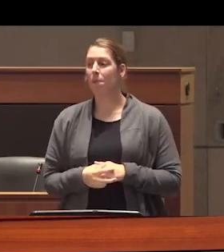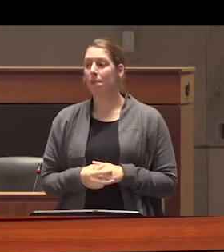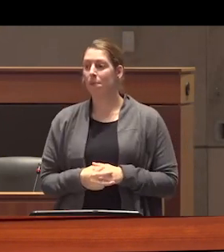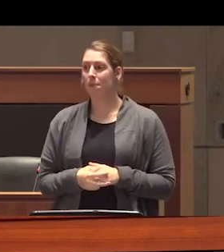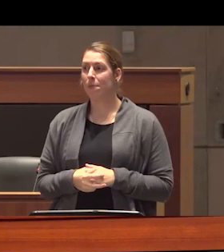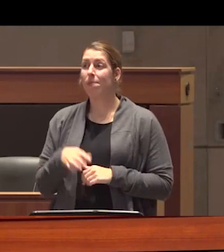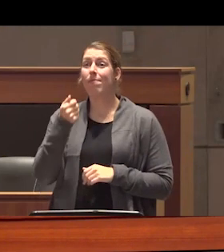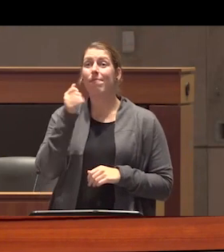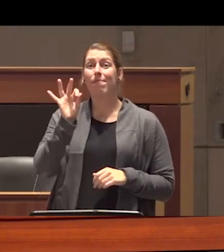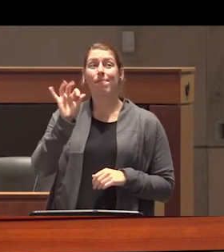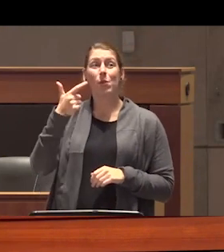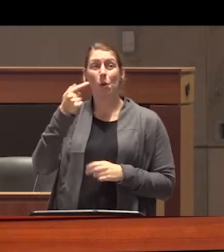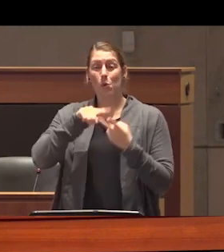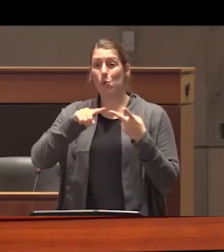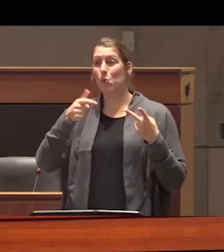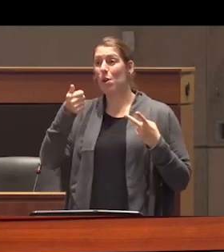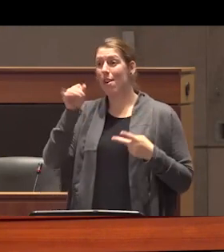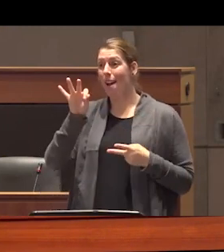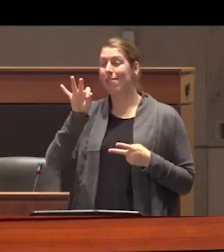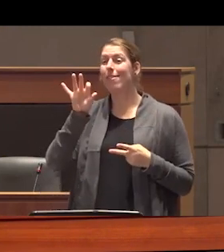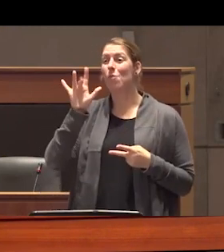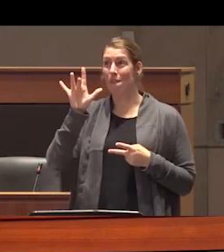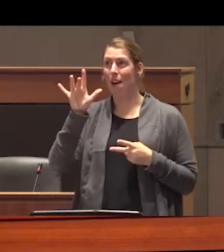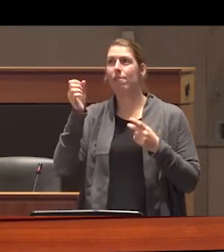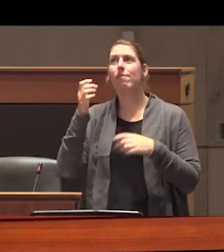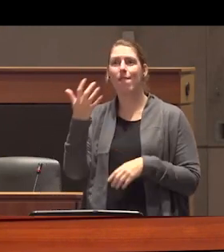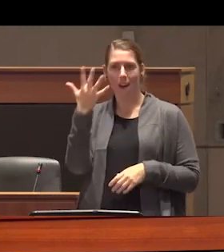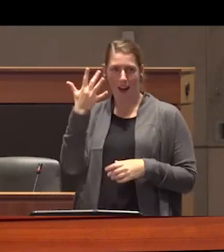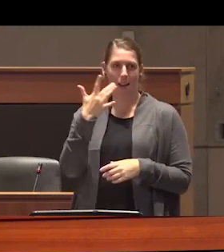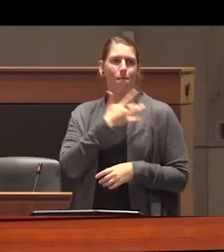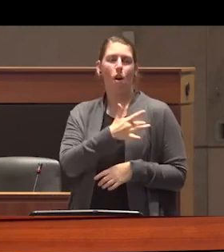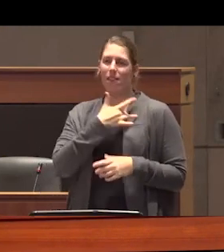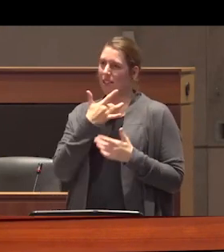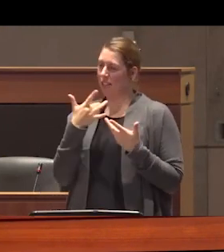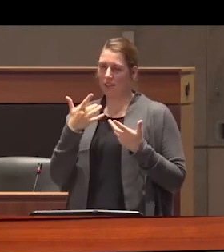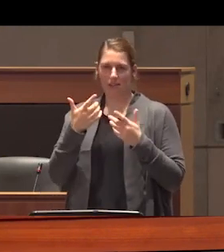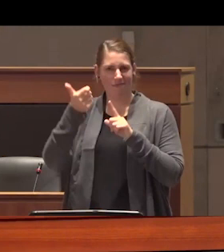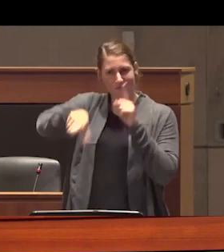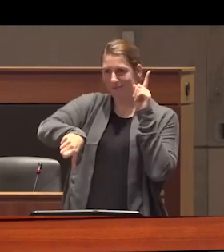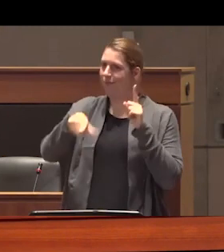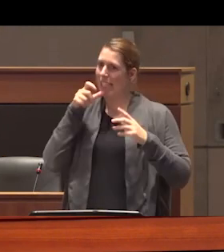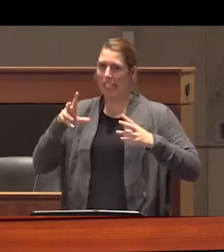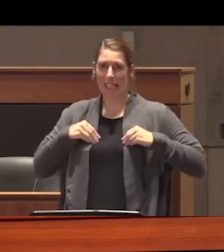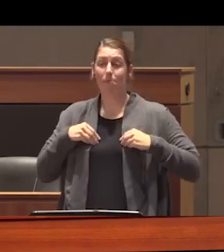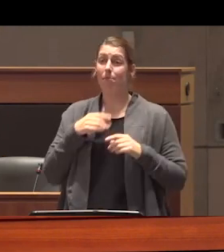from 1921 to 1925 five provinces repealed liquor prohibition BC included and the key arguments that